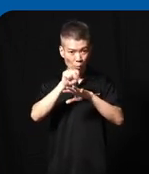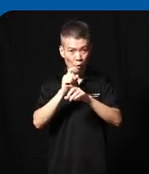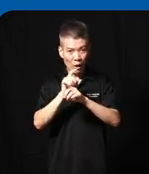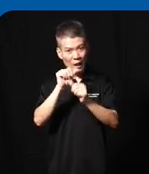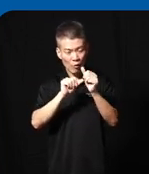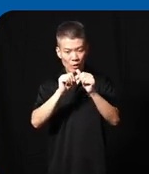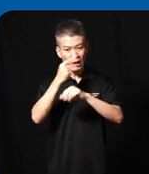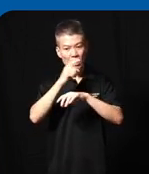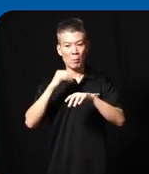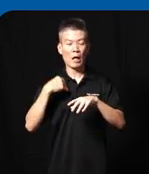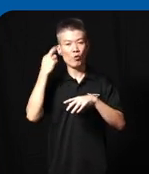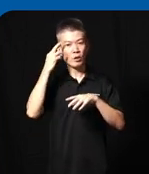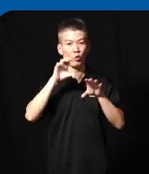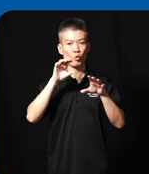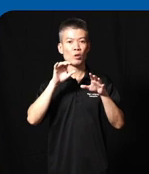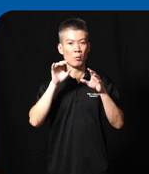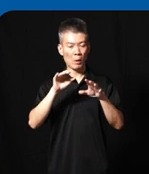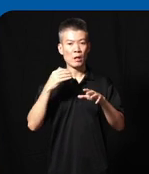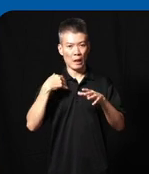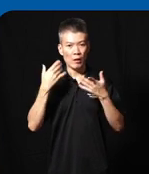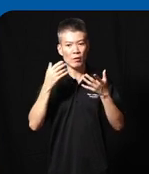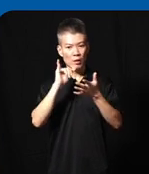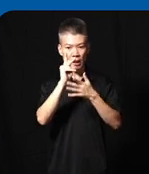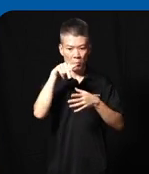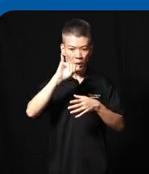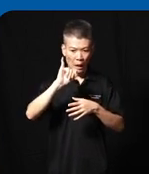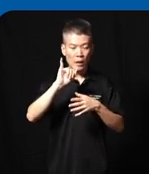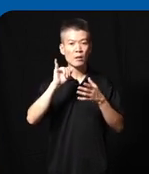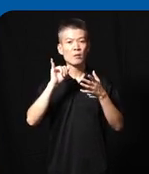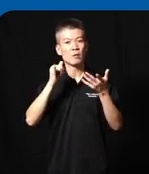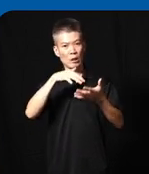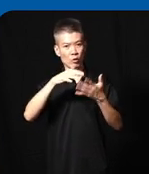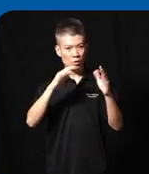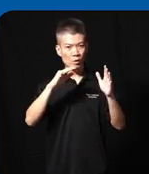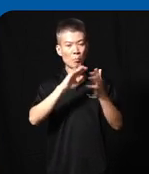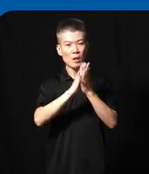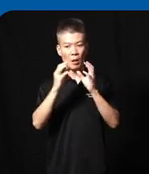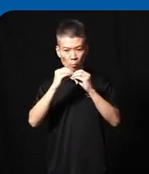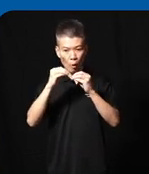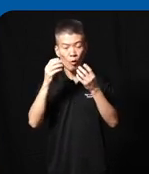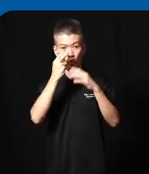everything must have reason to do and then they must have a kpis so study has become more fun